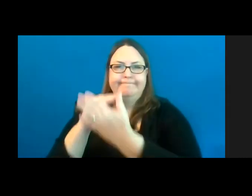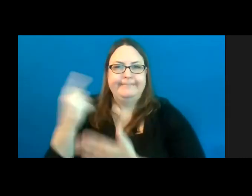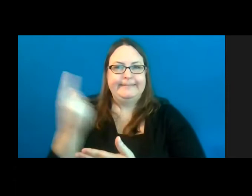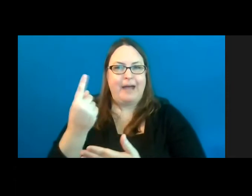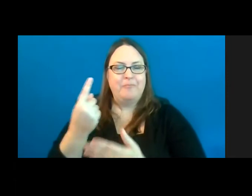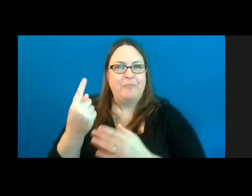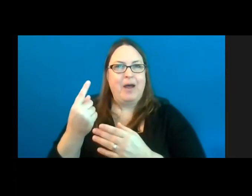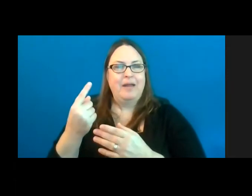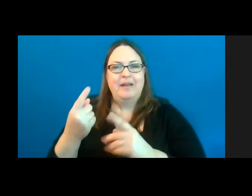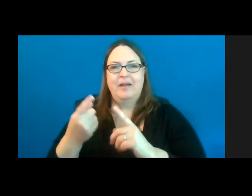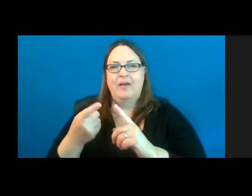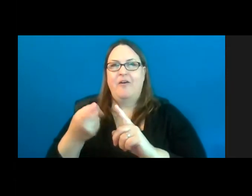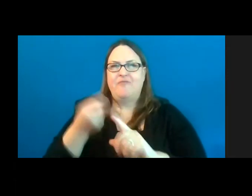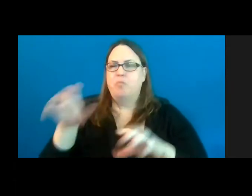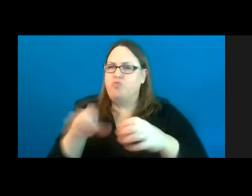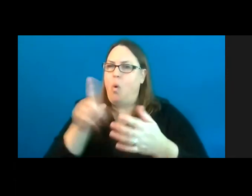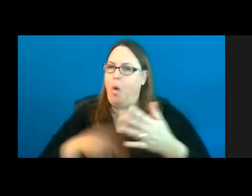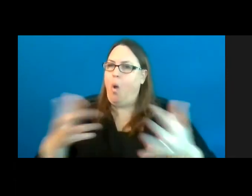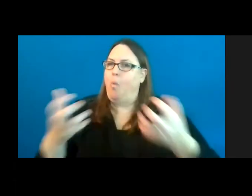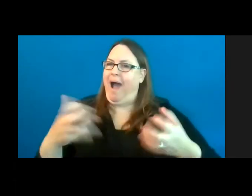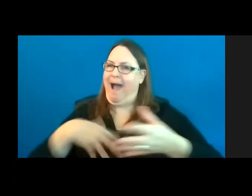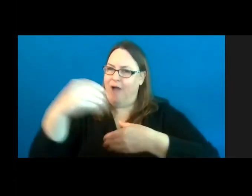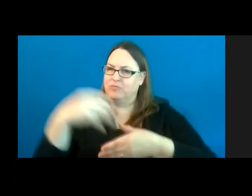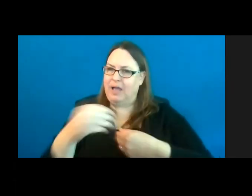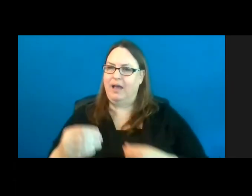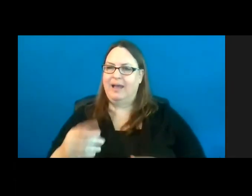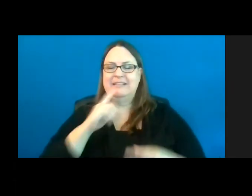want to do in the outdoors. It’s free to the public.